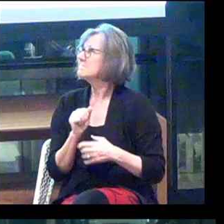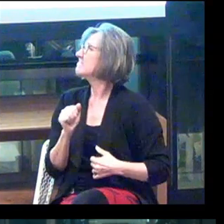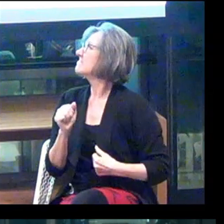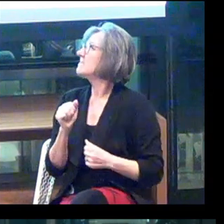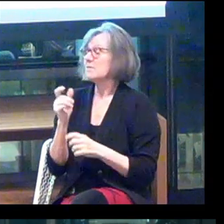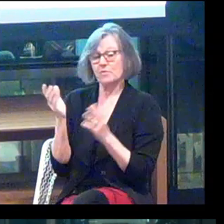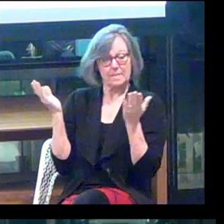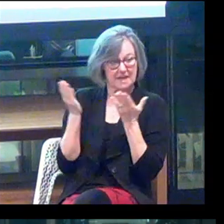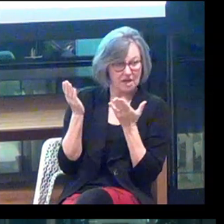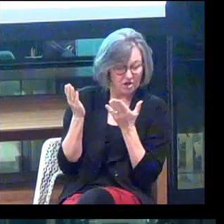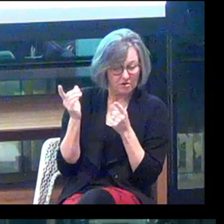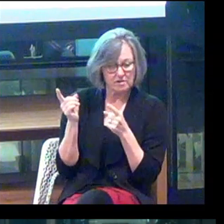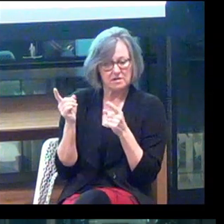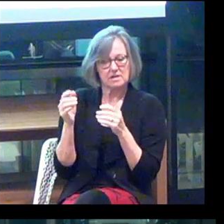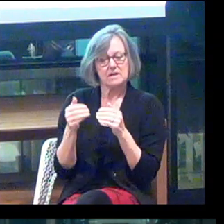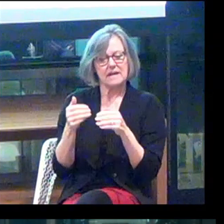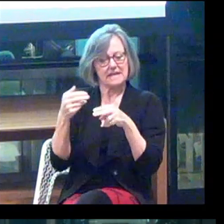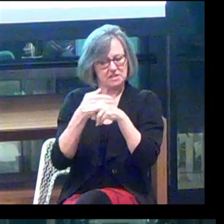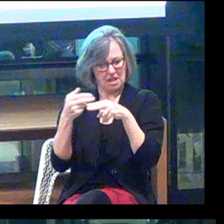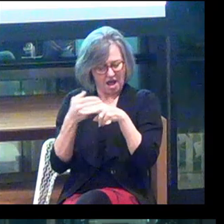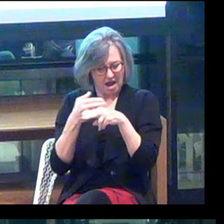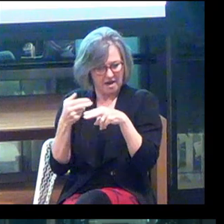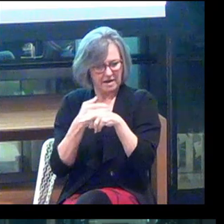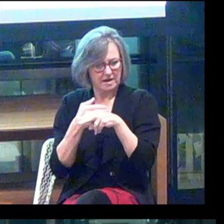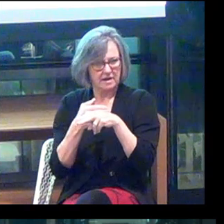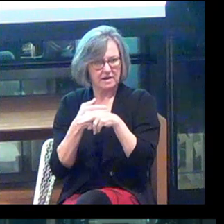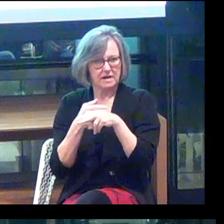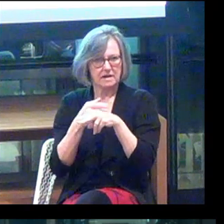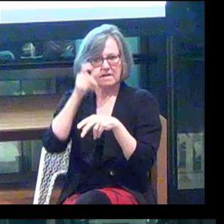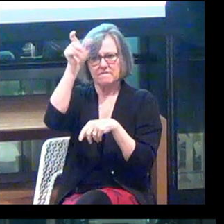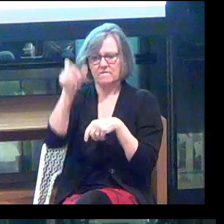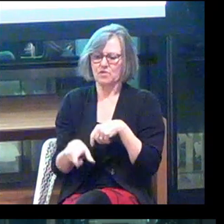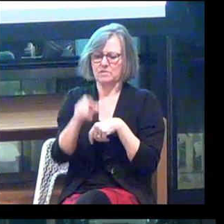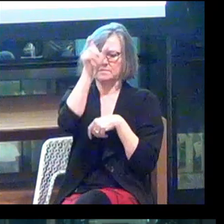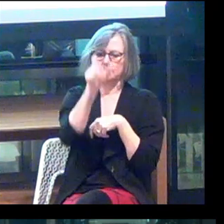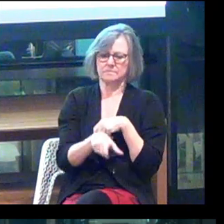From here, the next slide, we have a vertical bar graph.